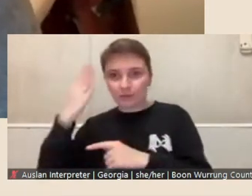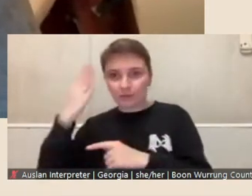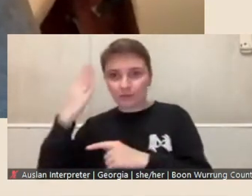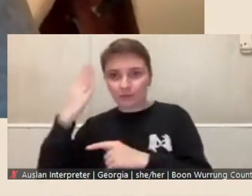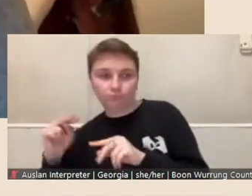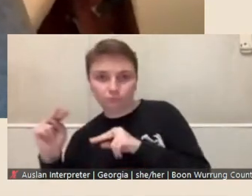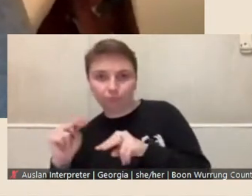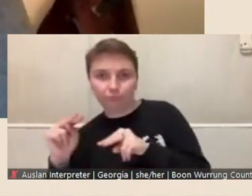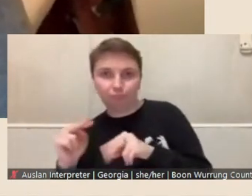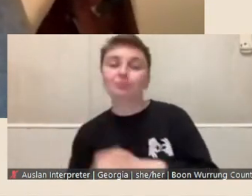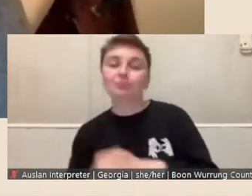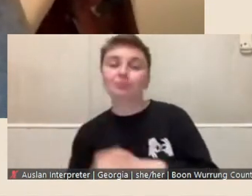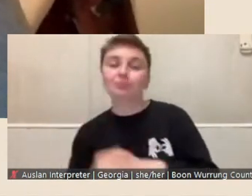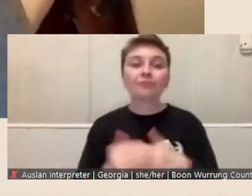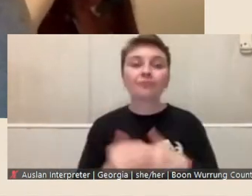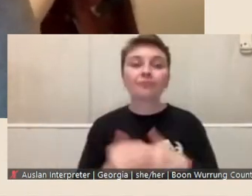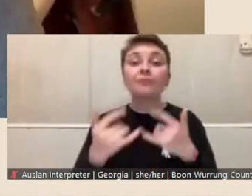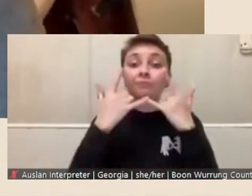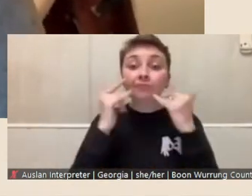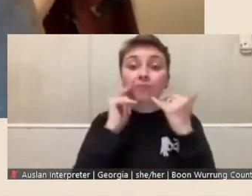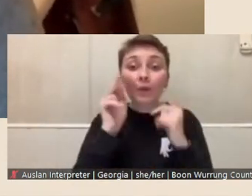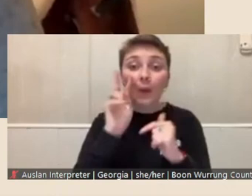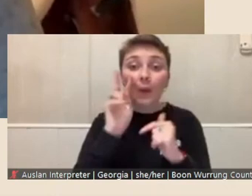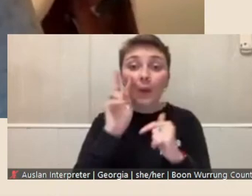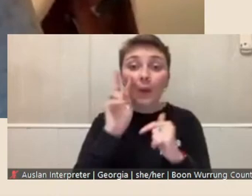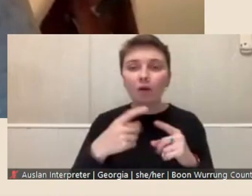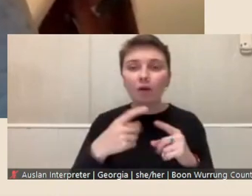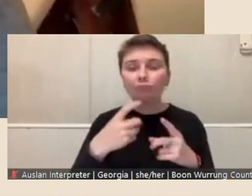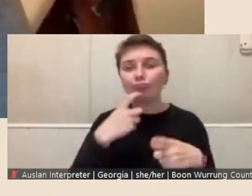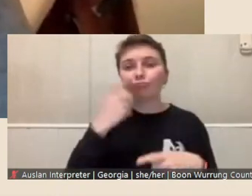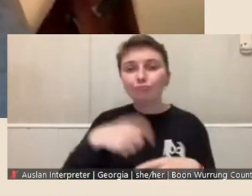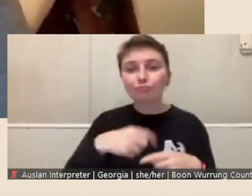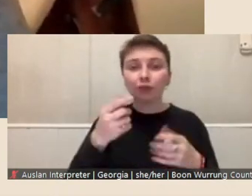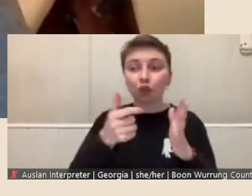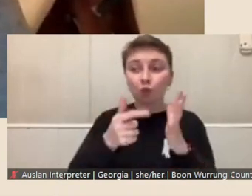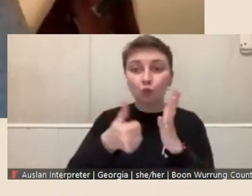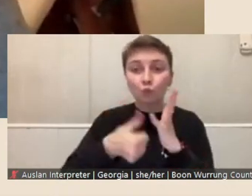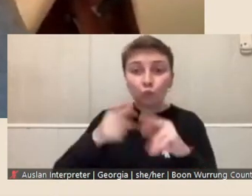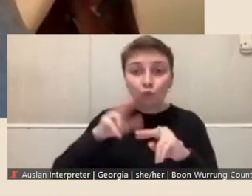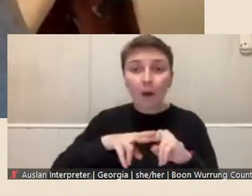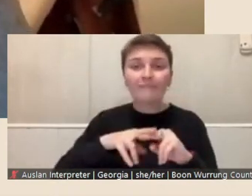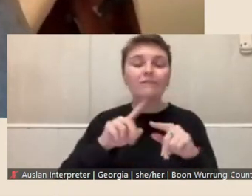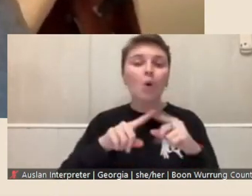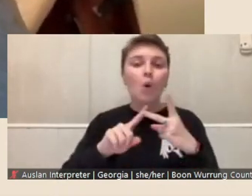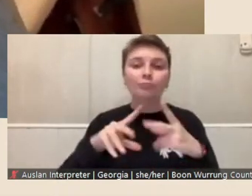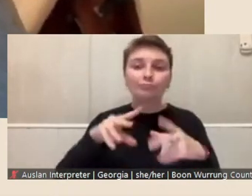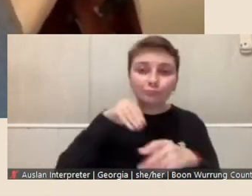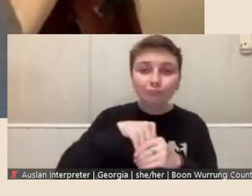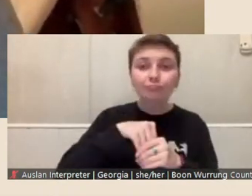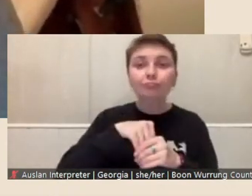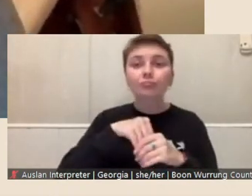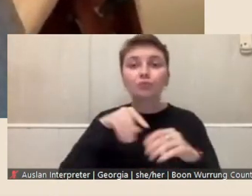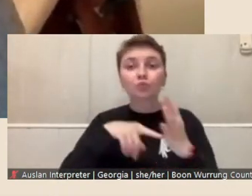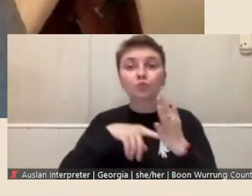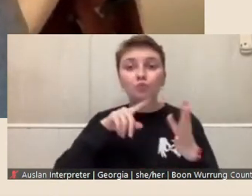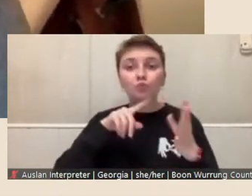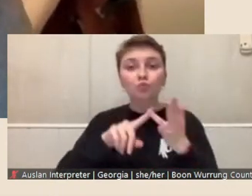Assessors will look for the significant use of, or contribute, contribution to, the State collection,